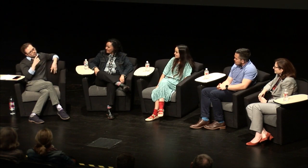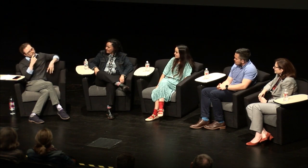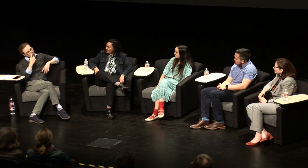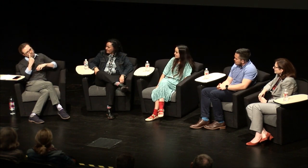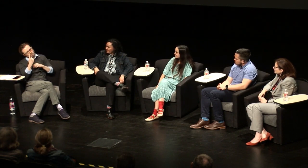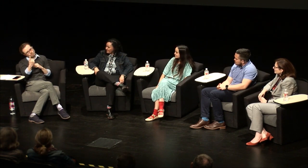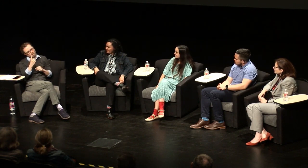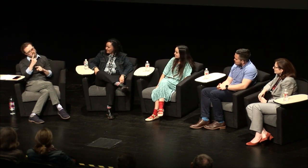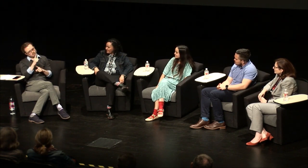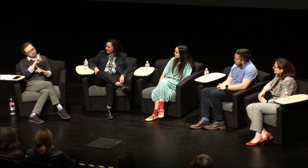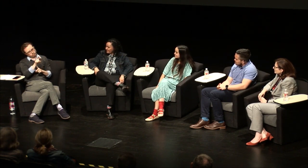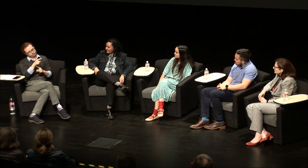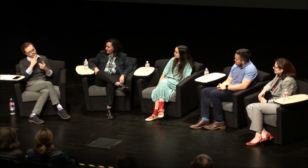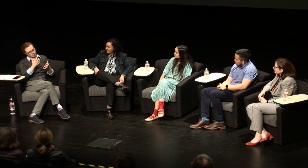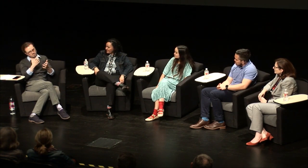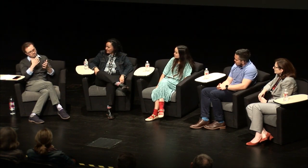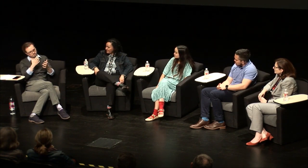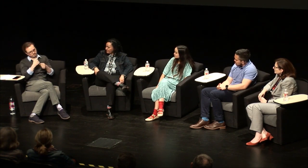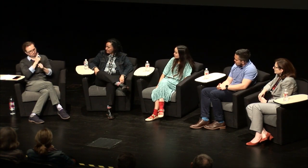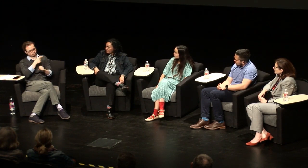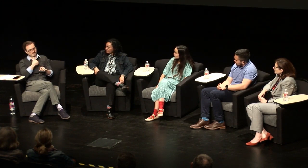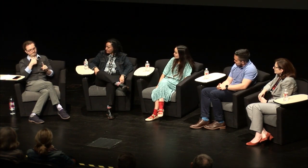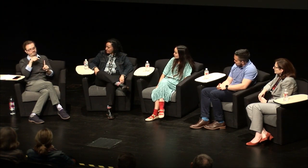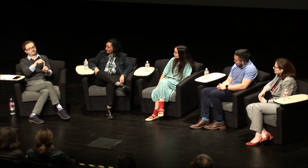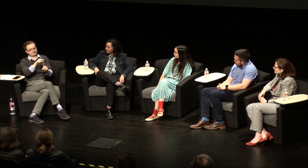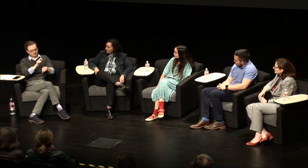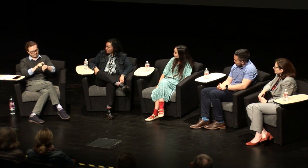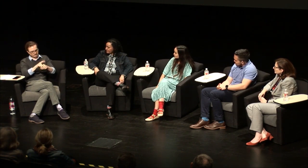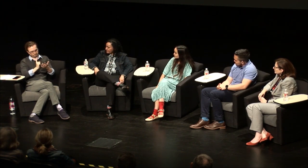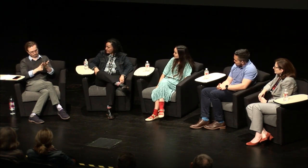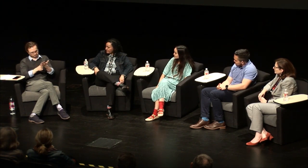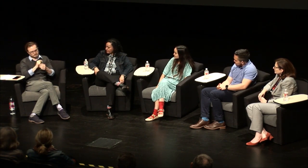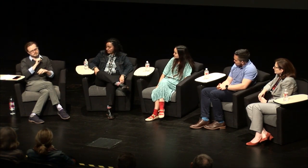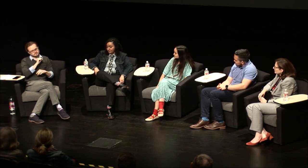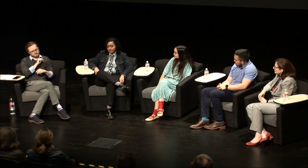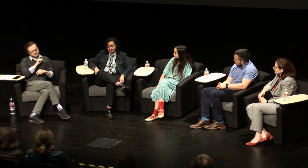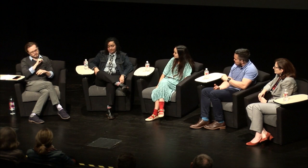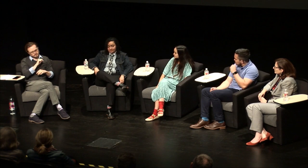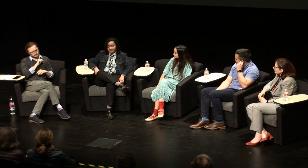regret with that. [Wink:] yeah so one question I want to make sure that we get to spend